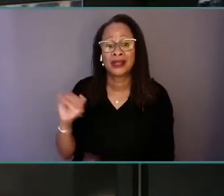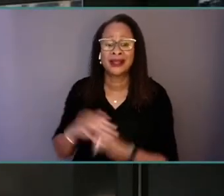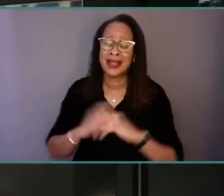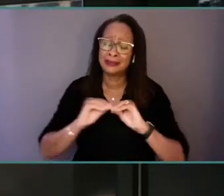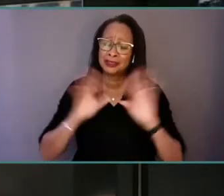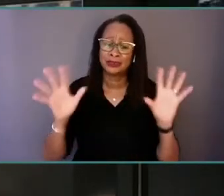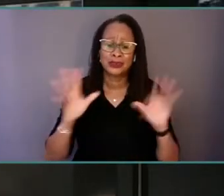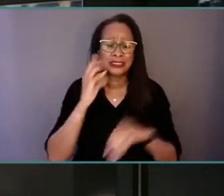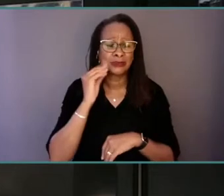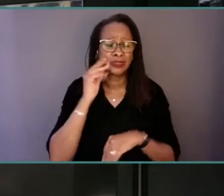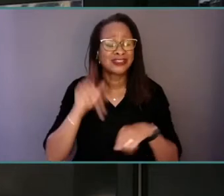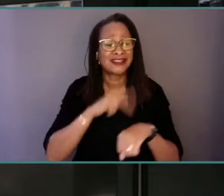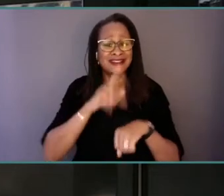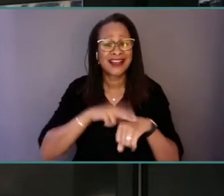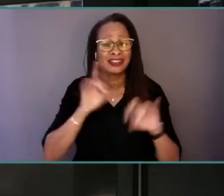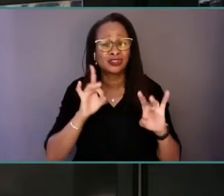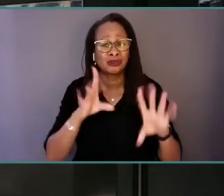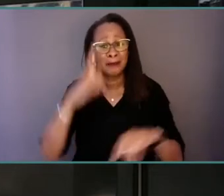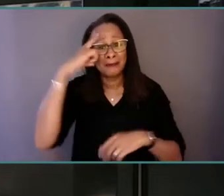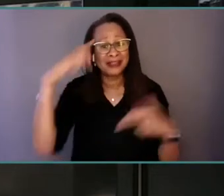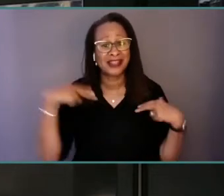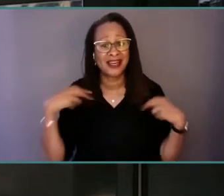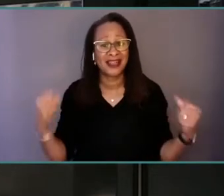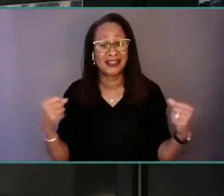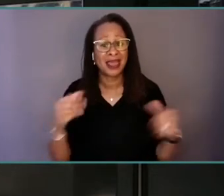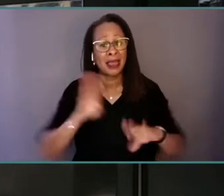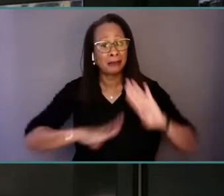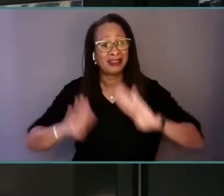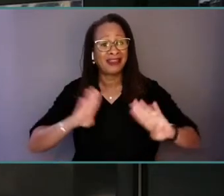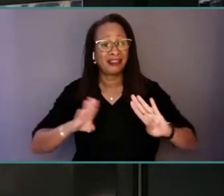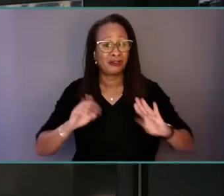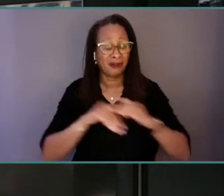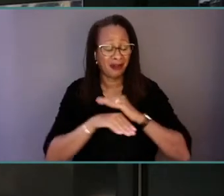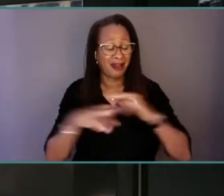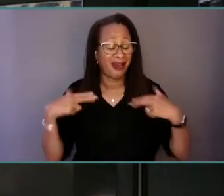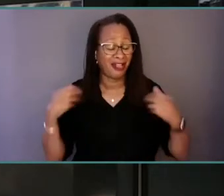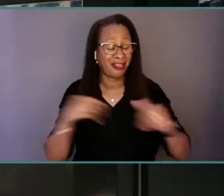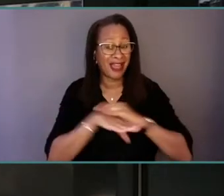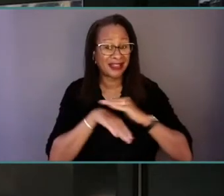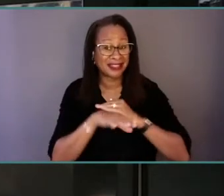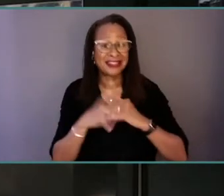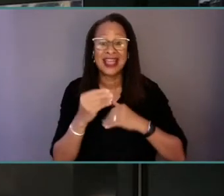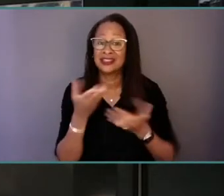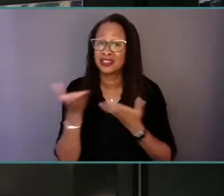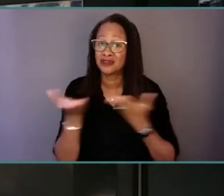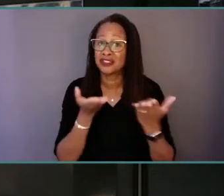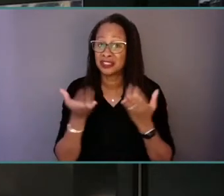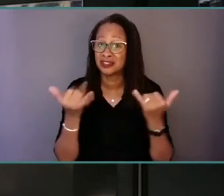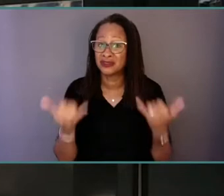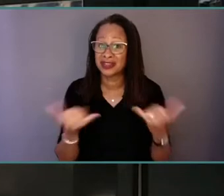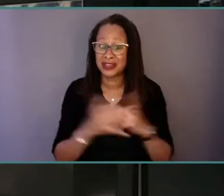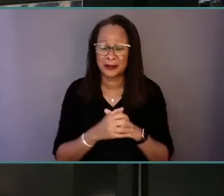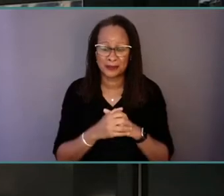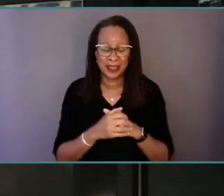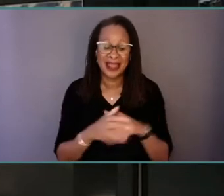of mental health and behavioral health access and services, and as a child and adolescent psychiatrist and physician expert